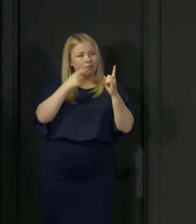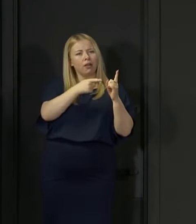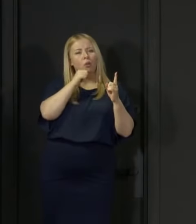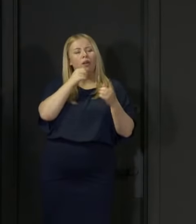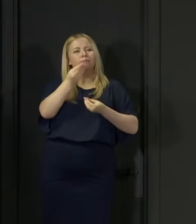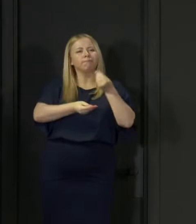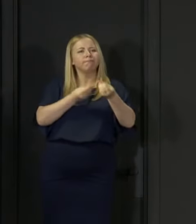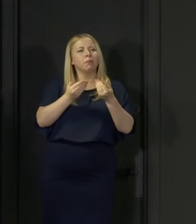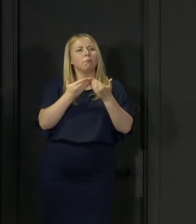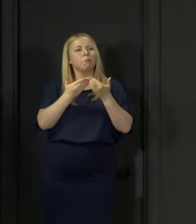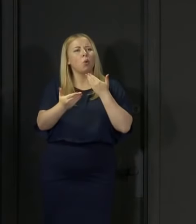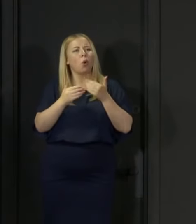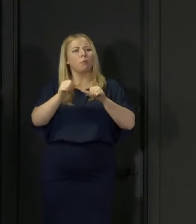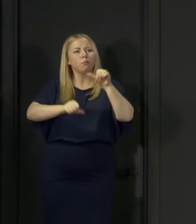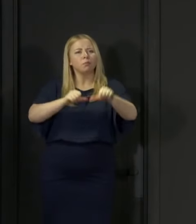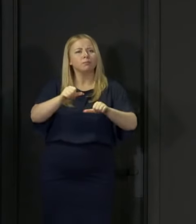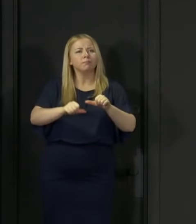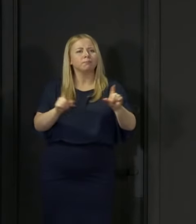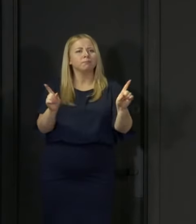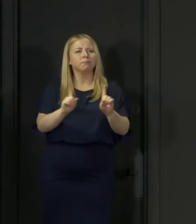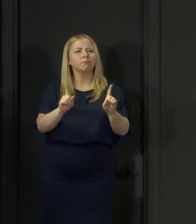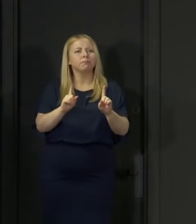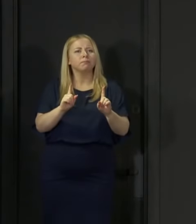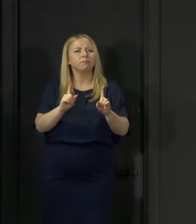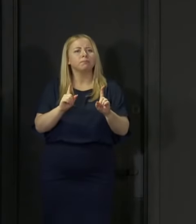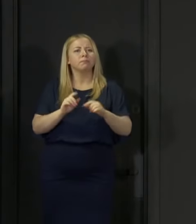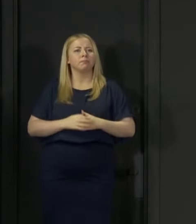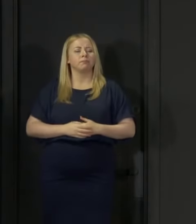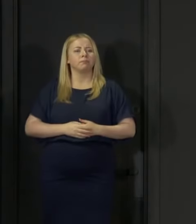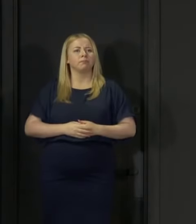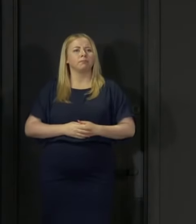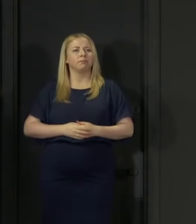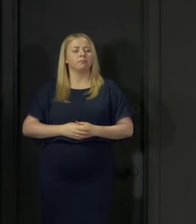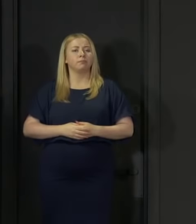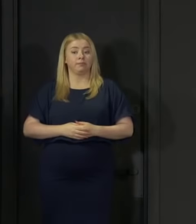the process of producing your results this year.